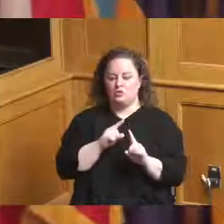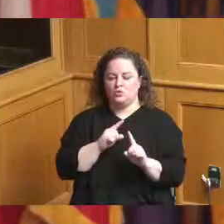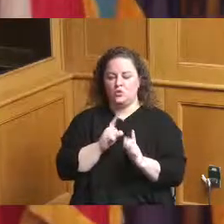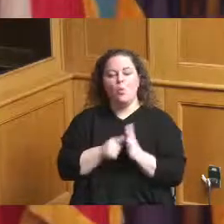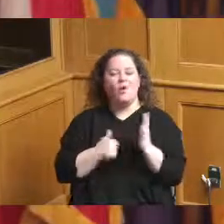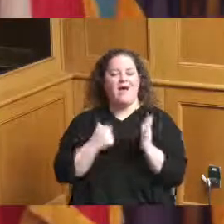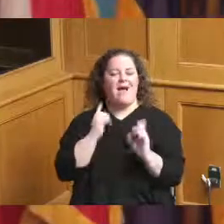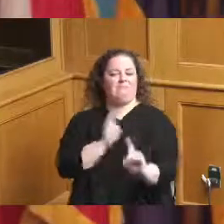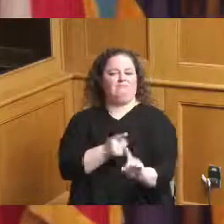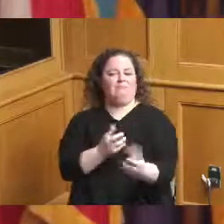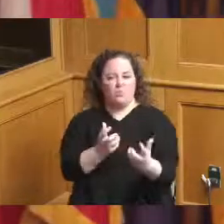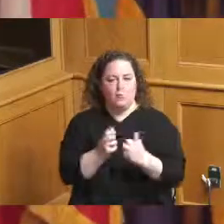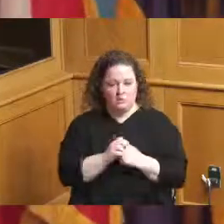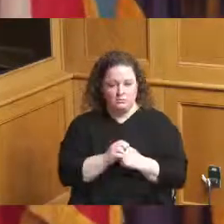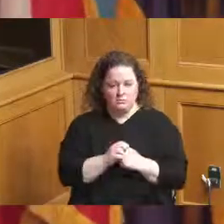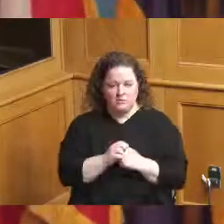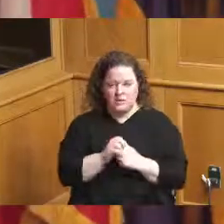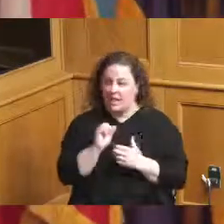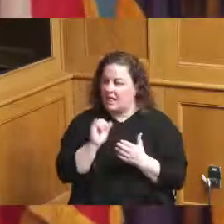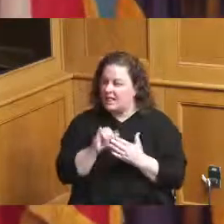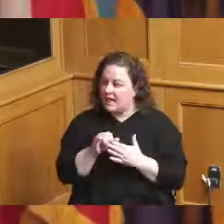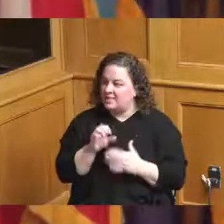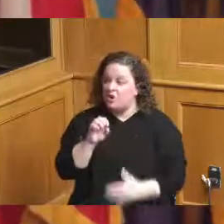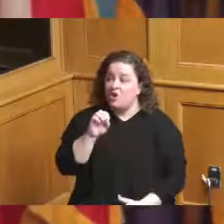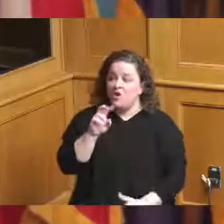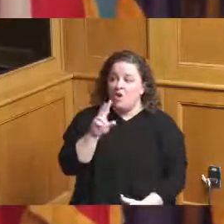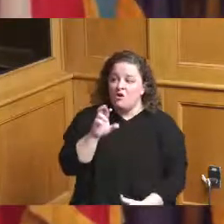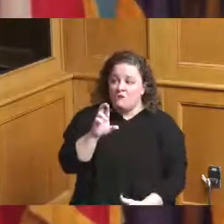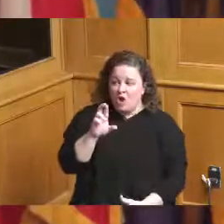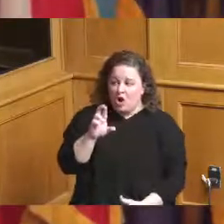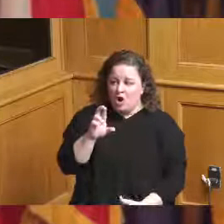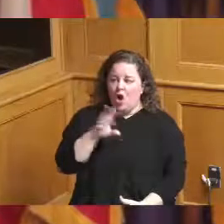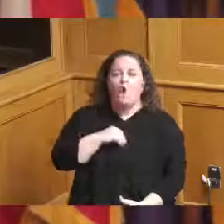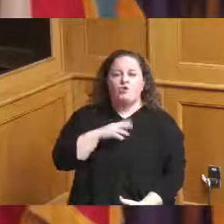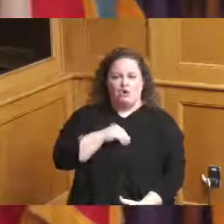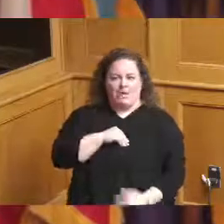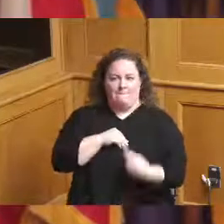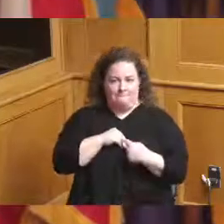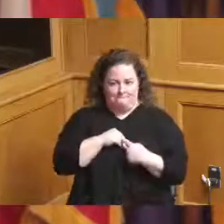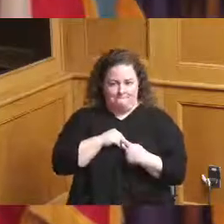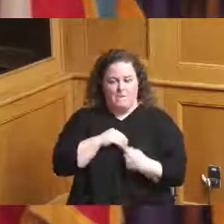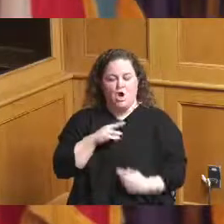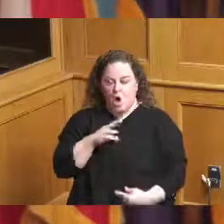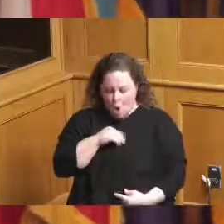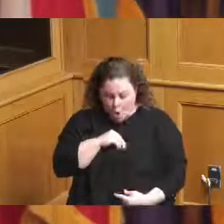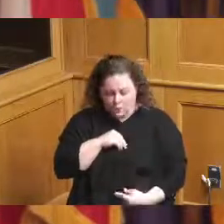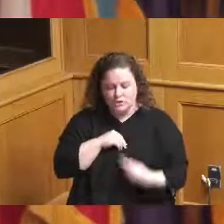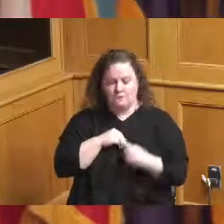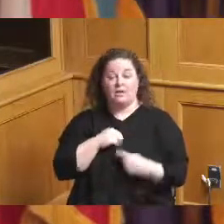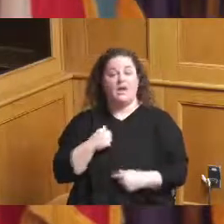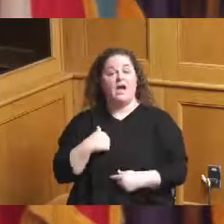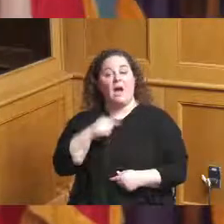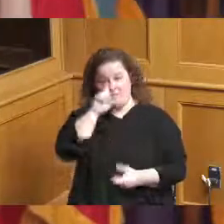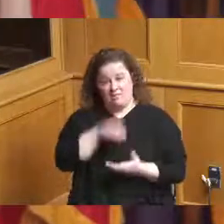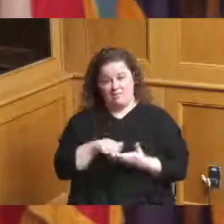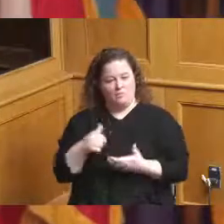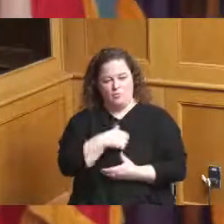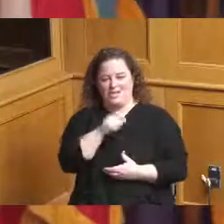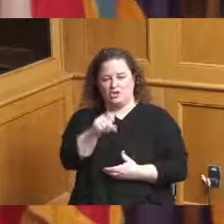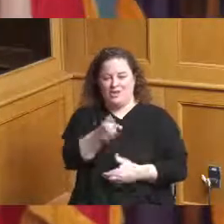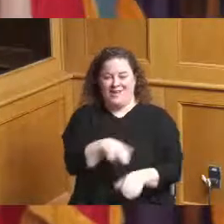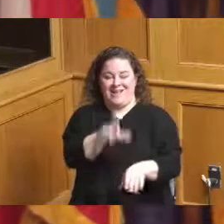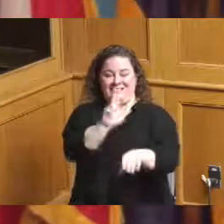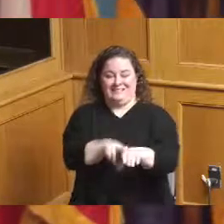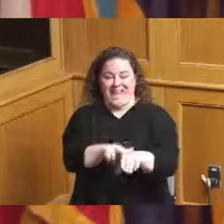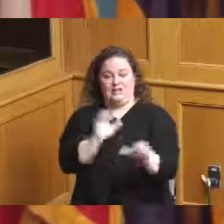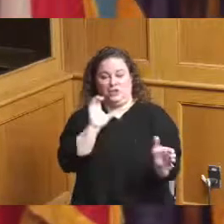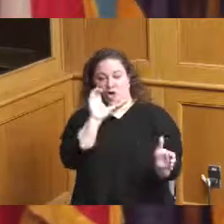and that is ownership and I really believe that we should do a national search and look at other